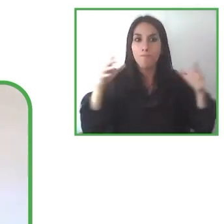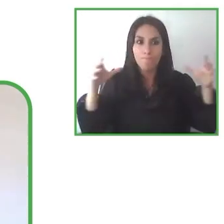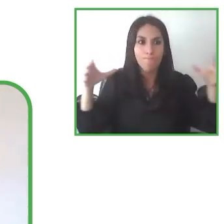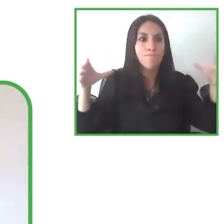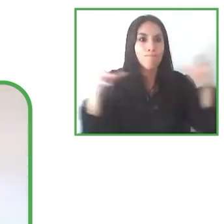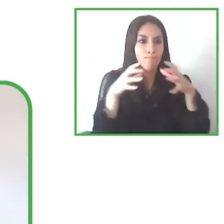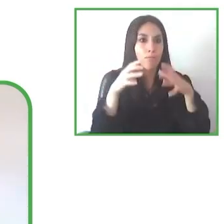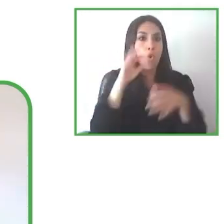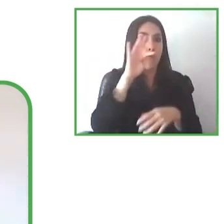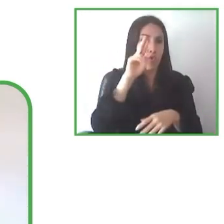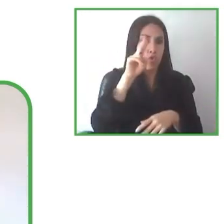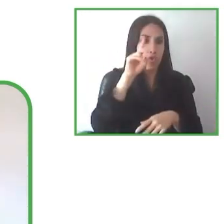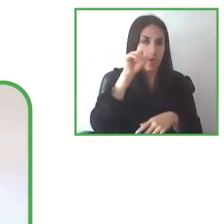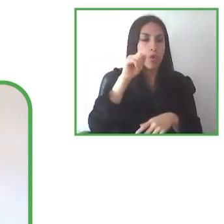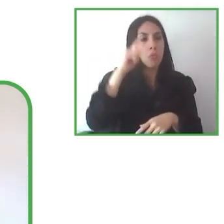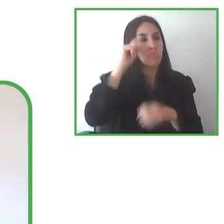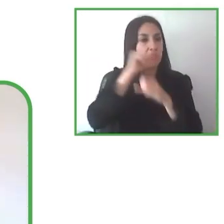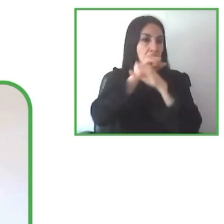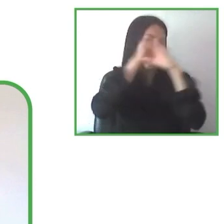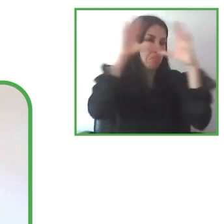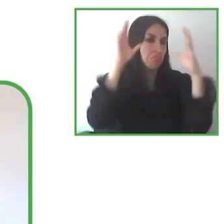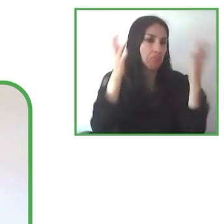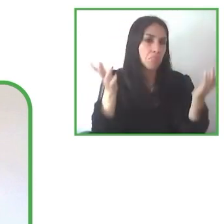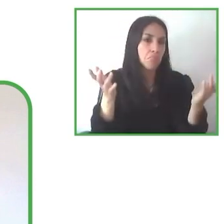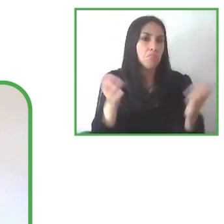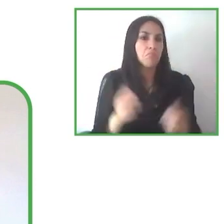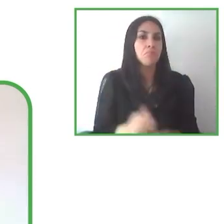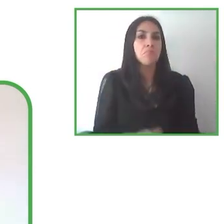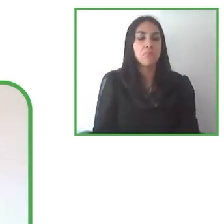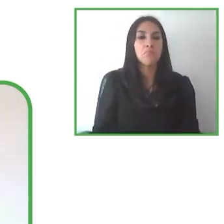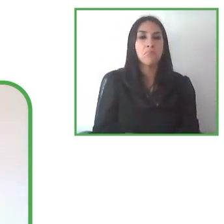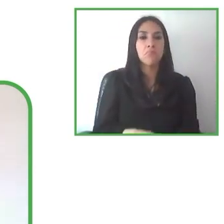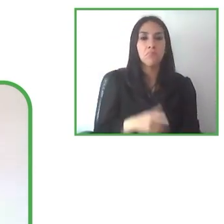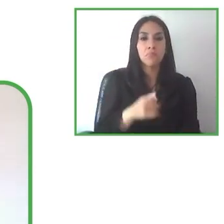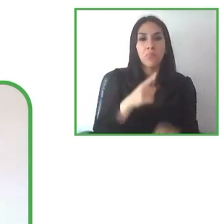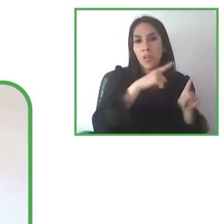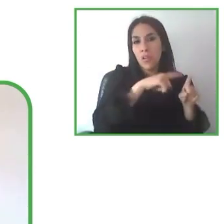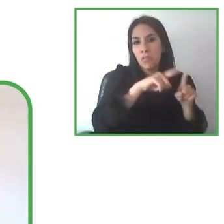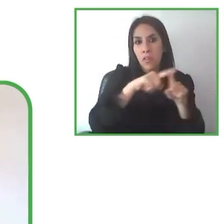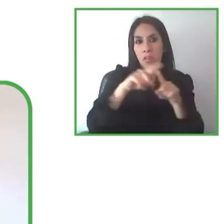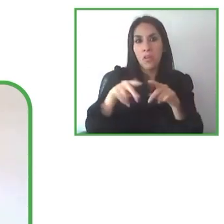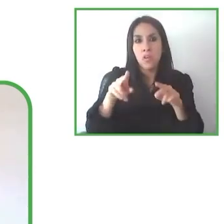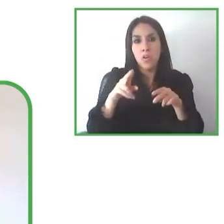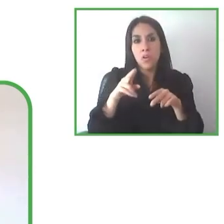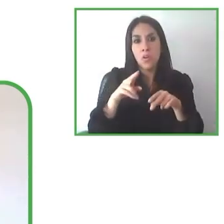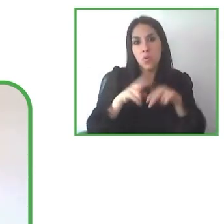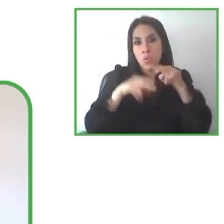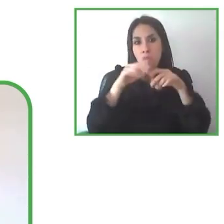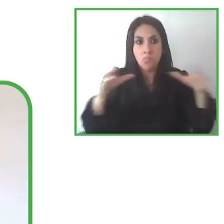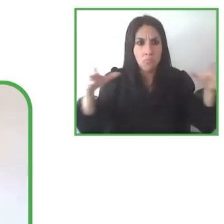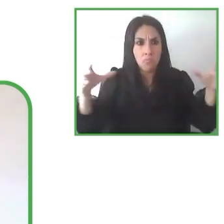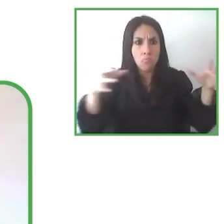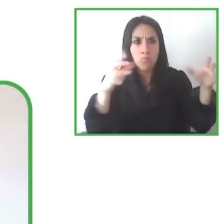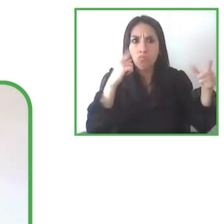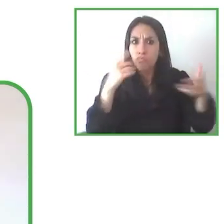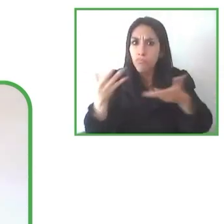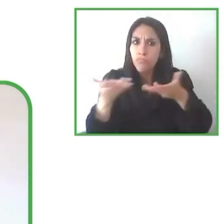with this astronomy institution because we can organize night shifts and night visits.